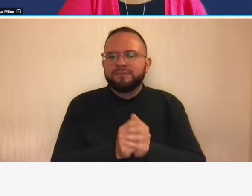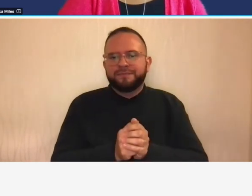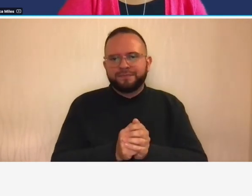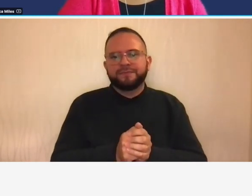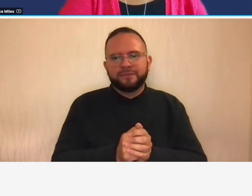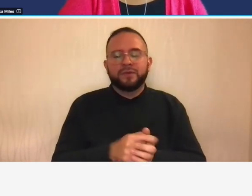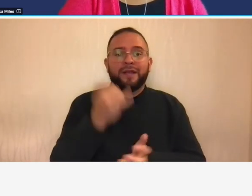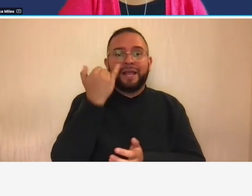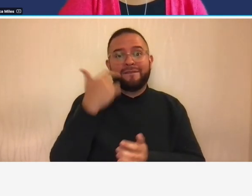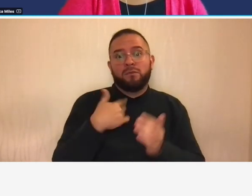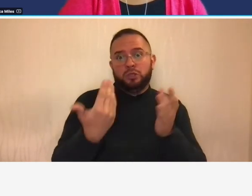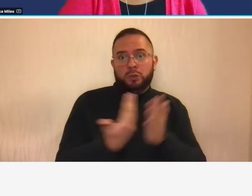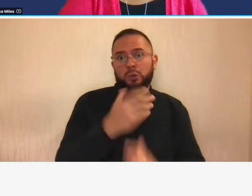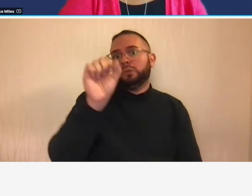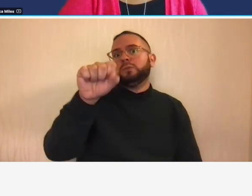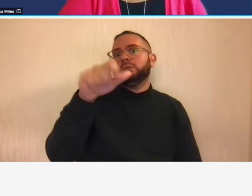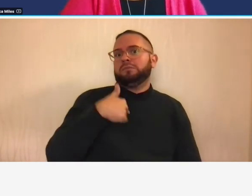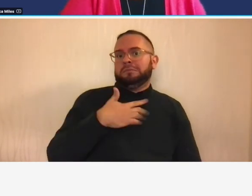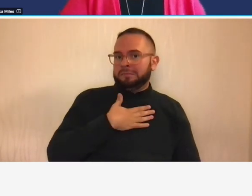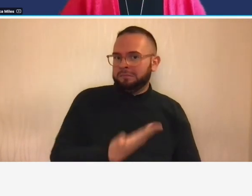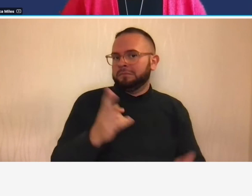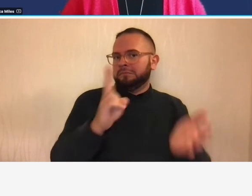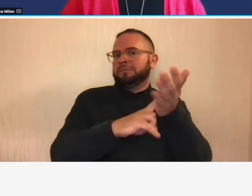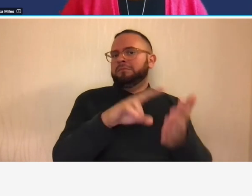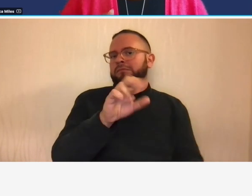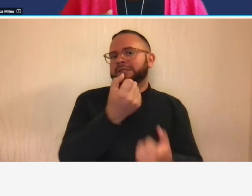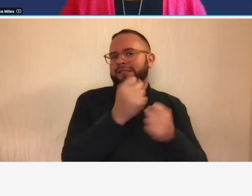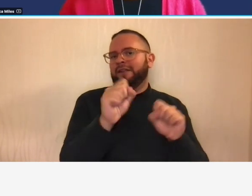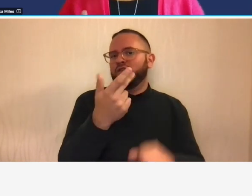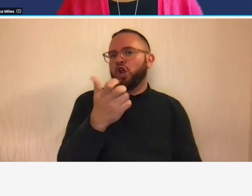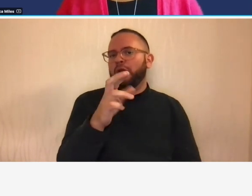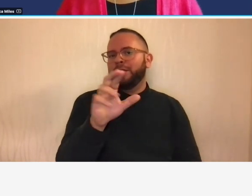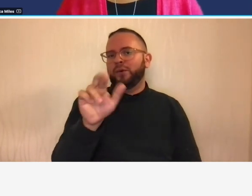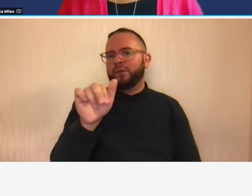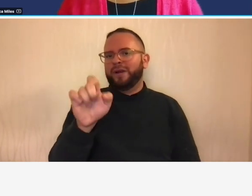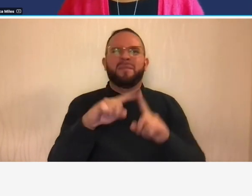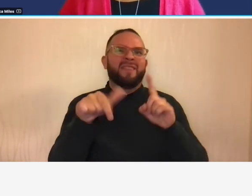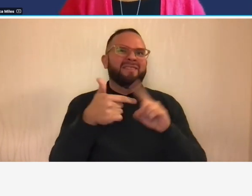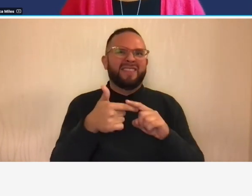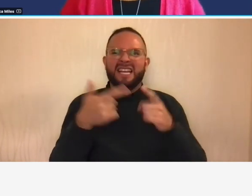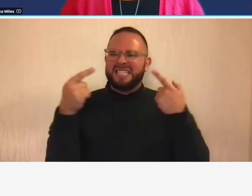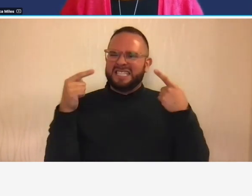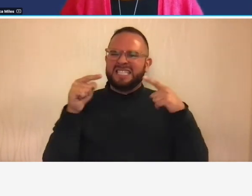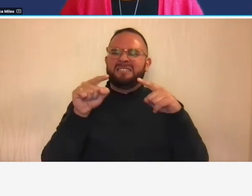was new to this business new to the industry but then work expeditiously to develop your own rate